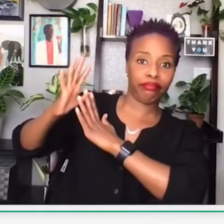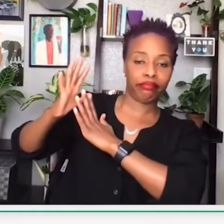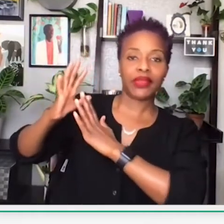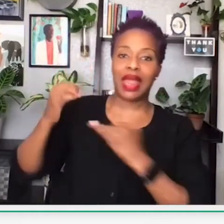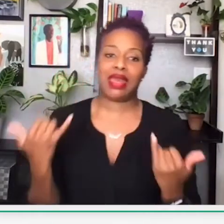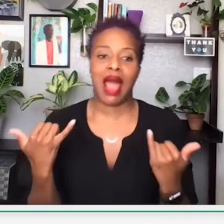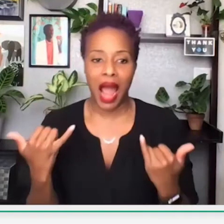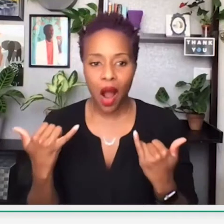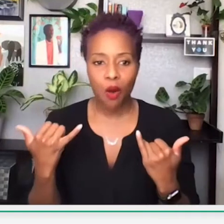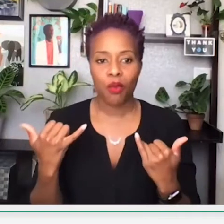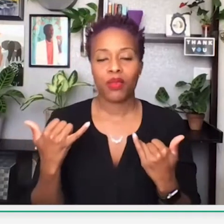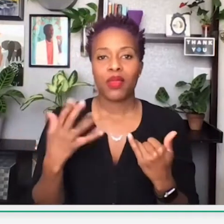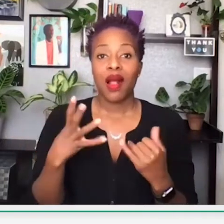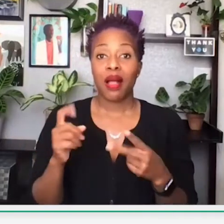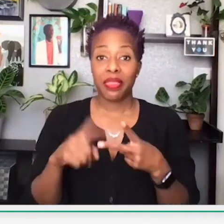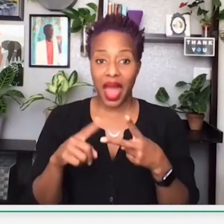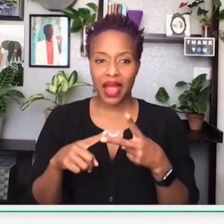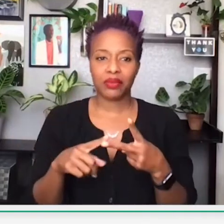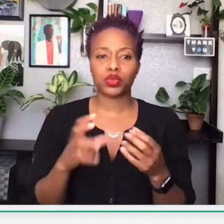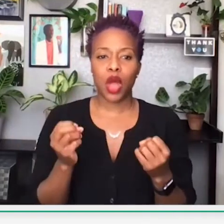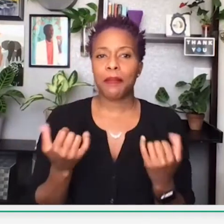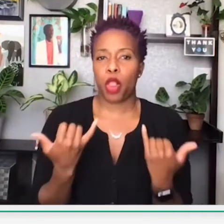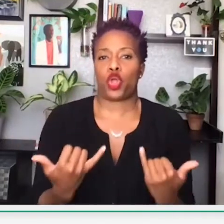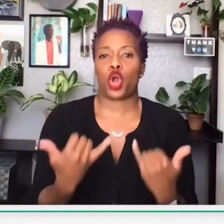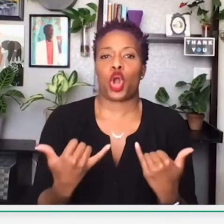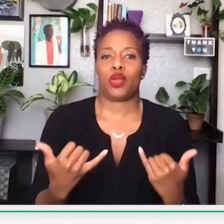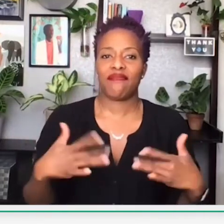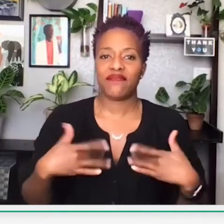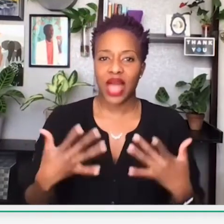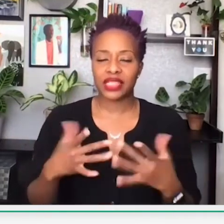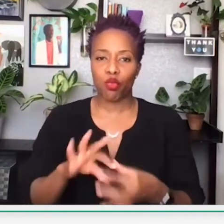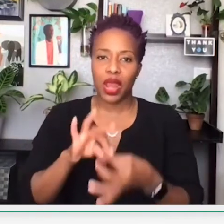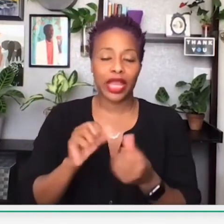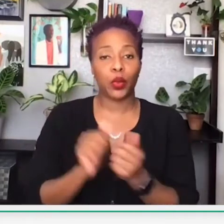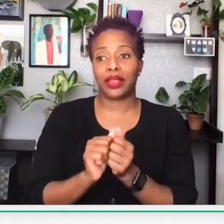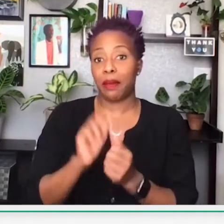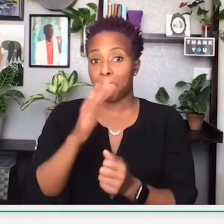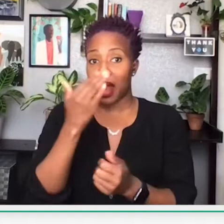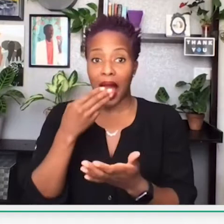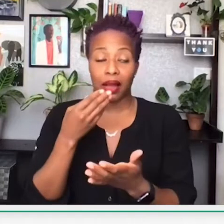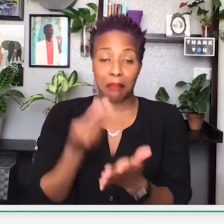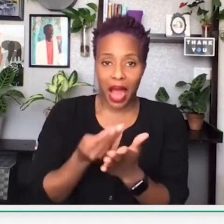to touch on briefly on the subject of money. I will also want to talk about the current events,